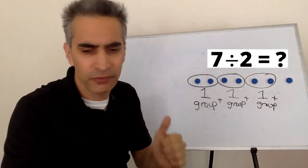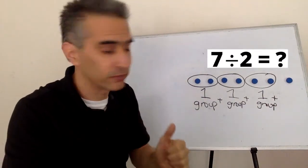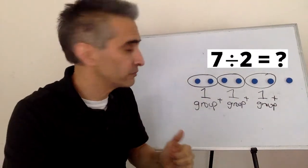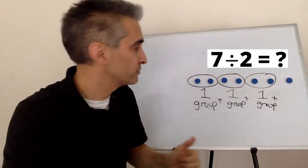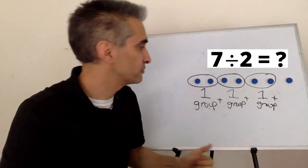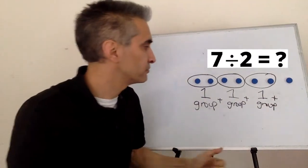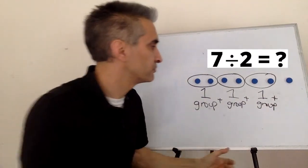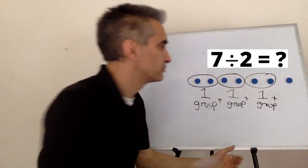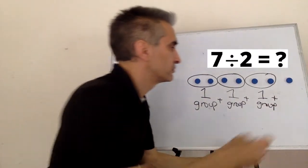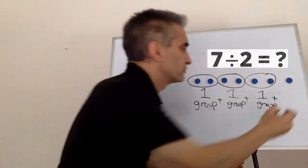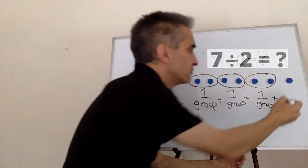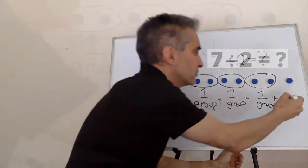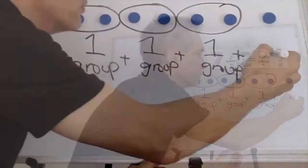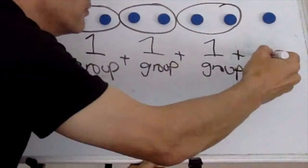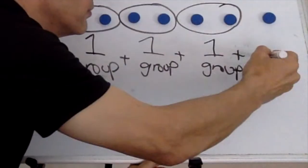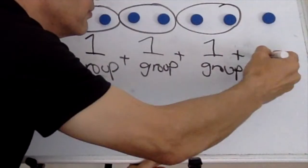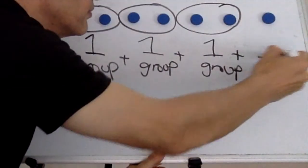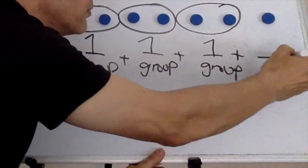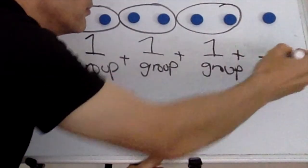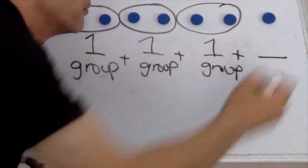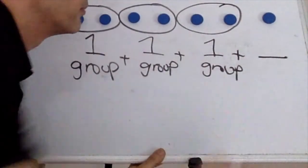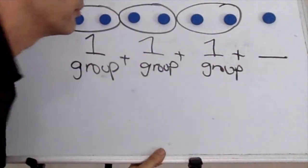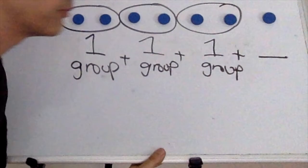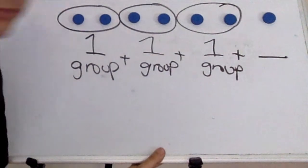How are we gonna write this?